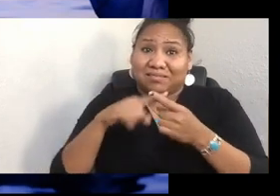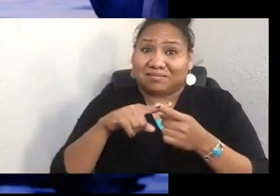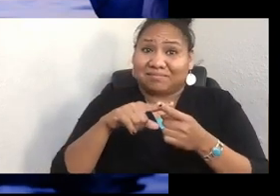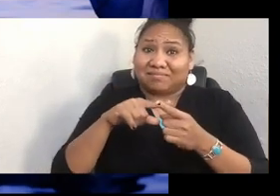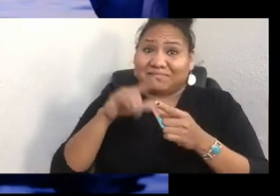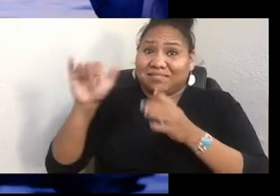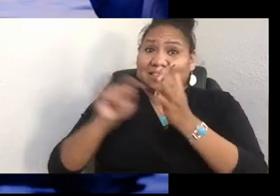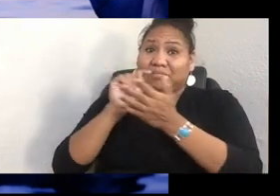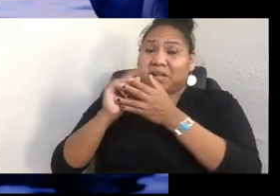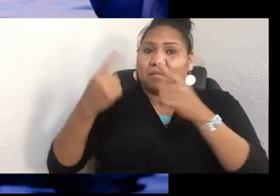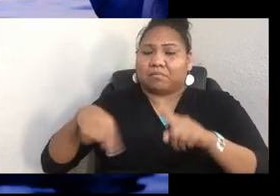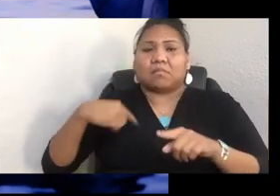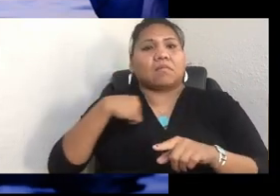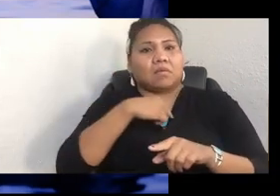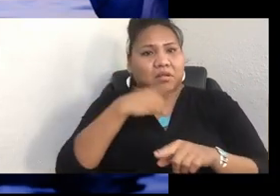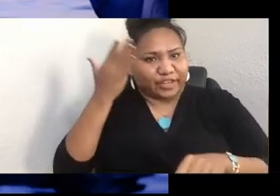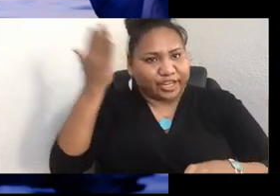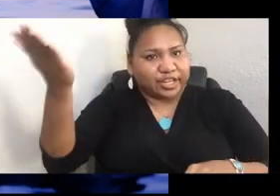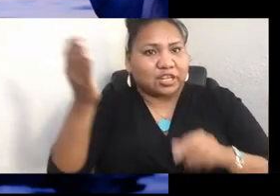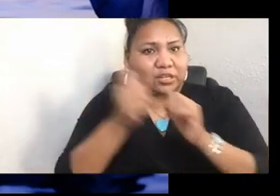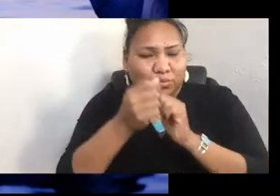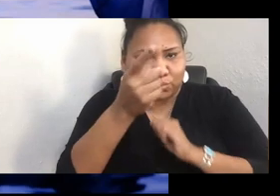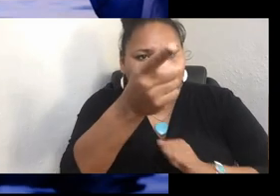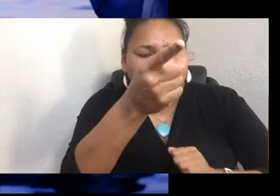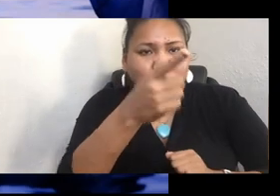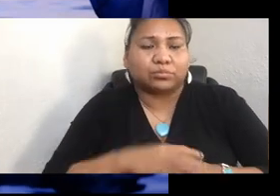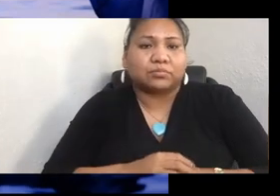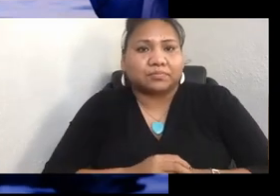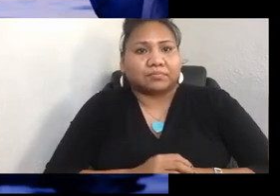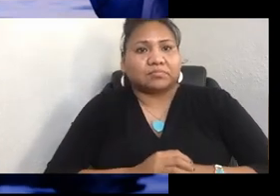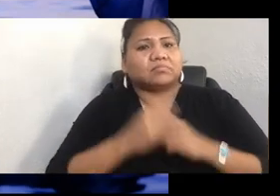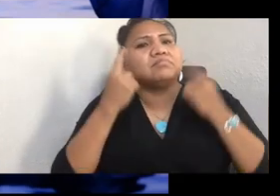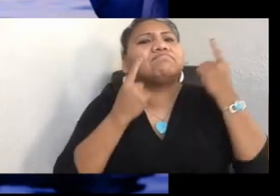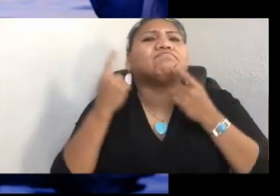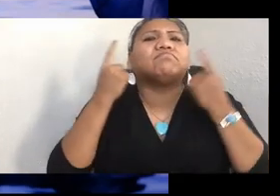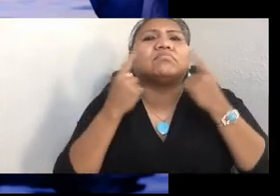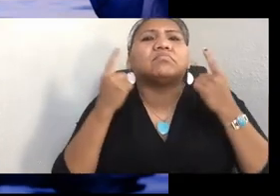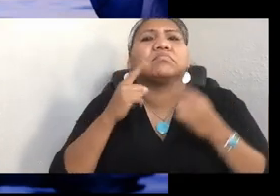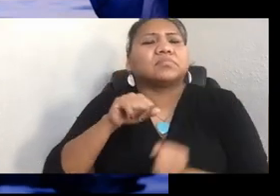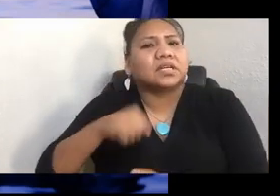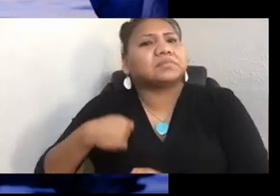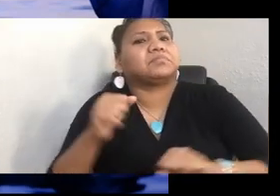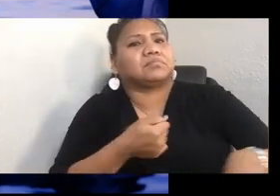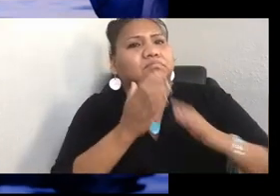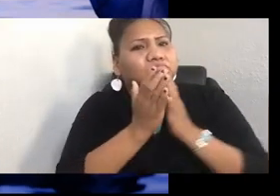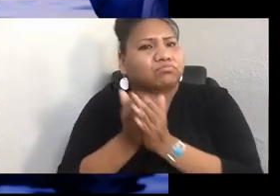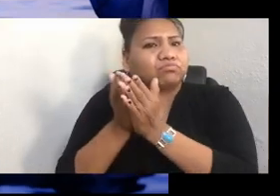And you know, I think about what happened to our canoe culture, of how the potlatch